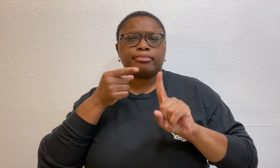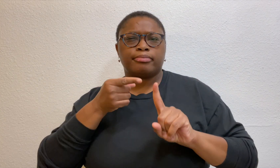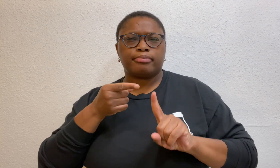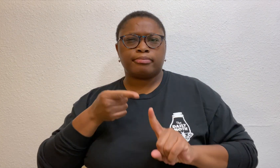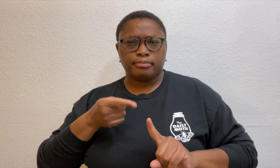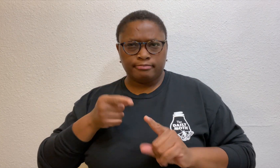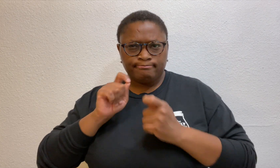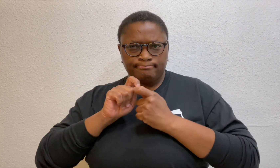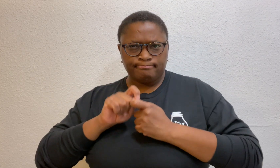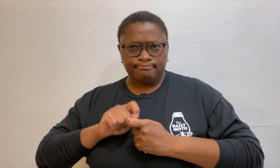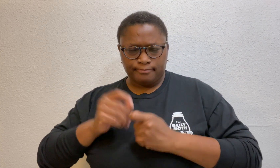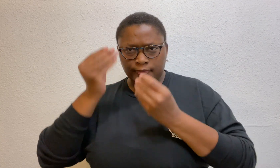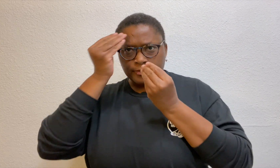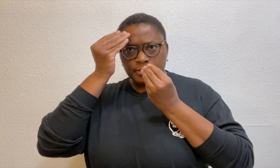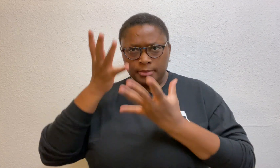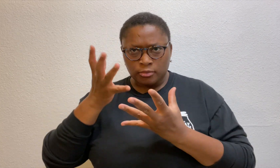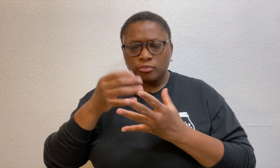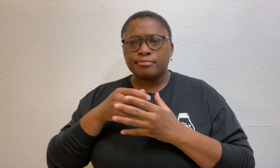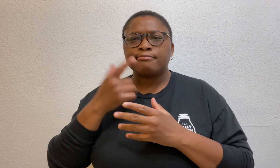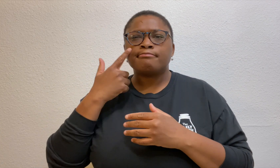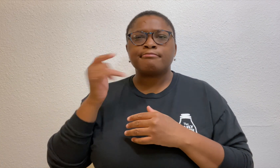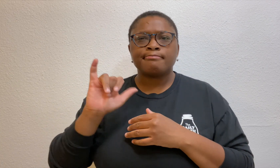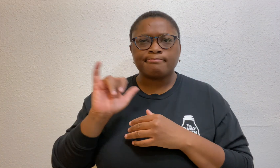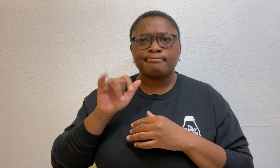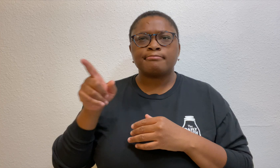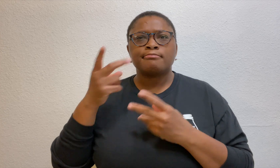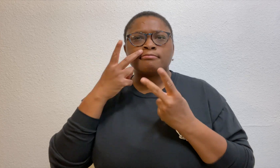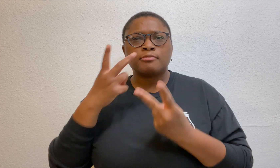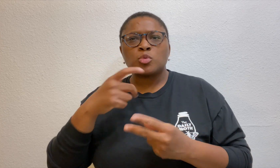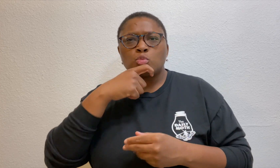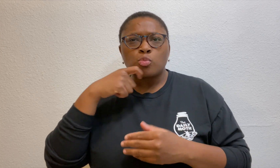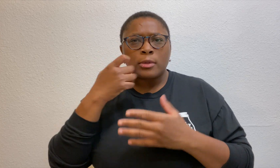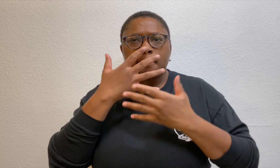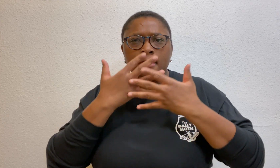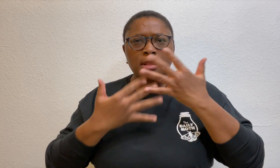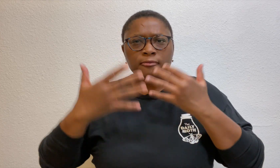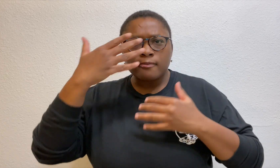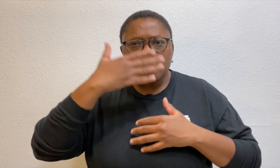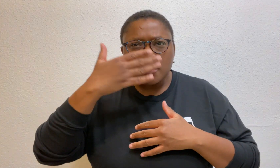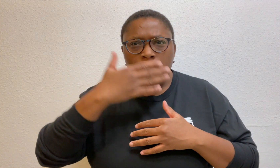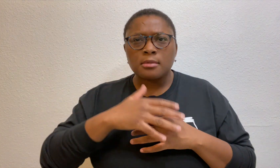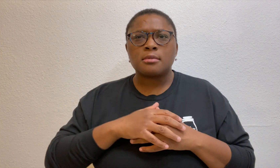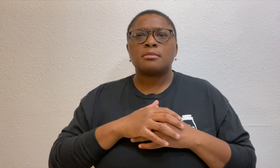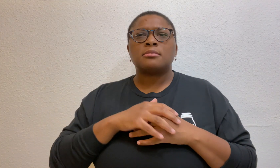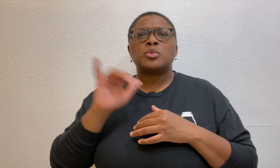specific information such as seeing dried blood on the front